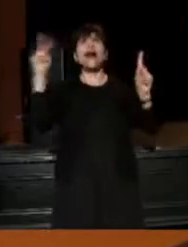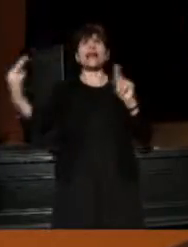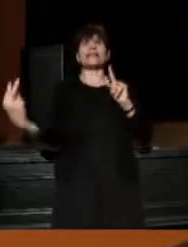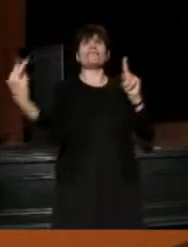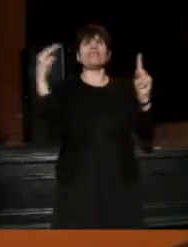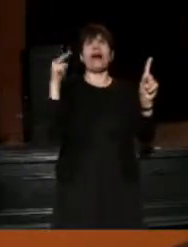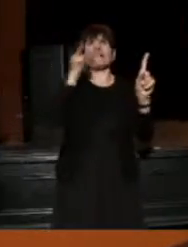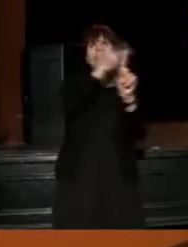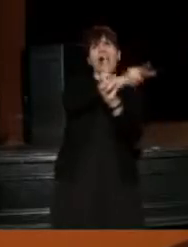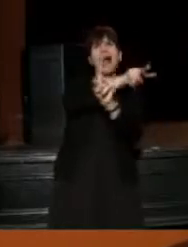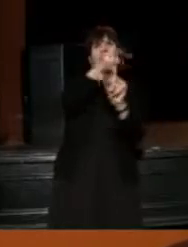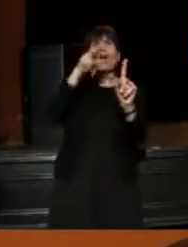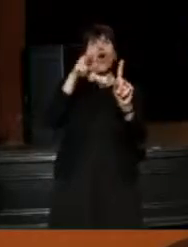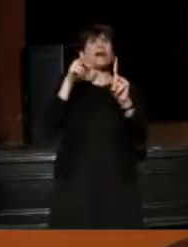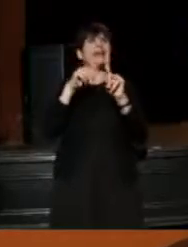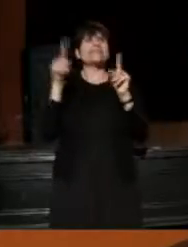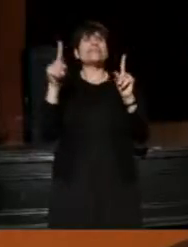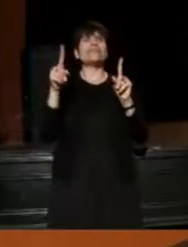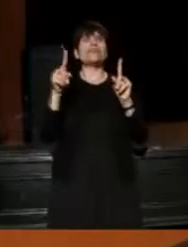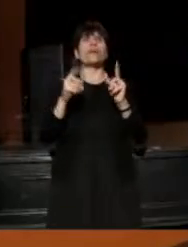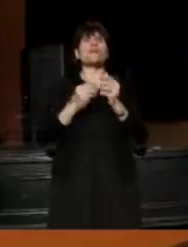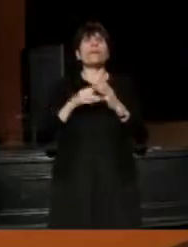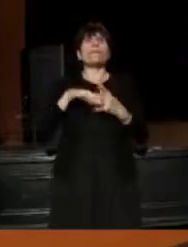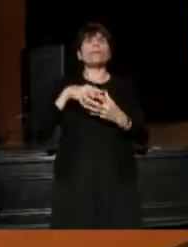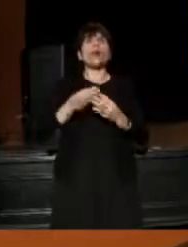and a different kind of emerging into art;